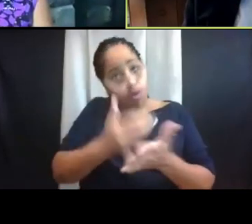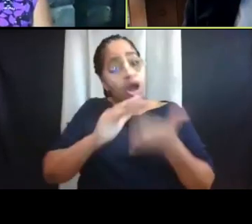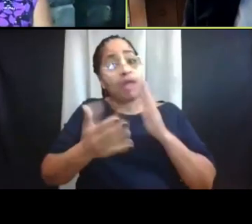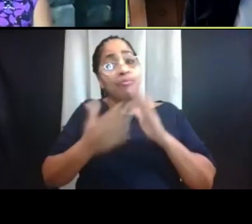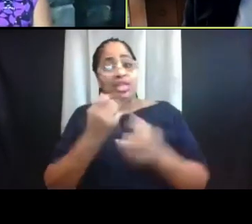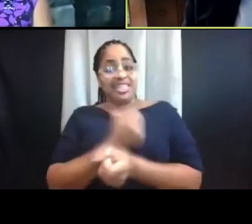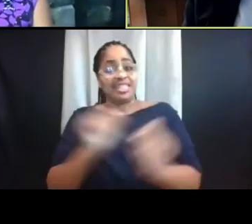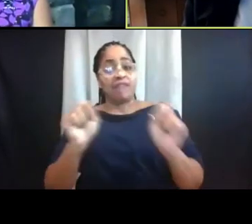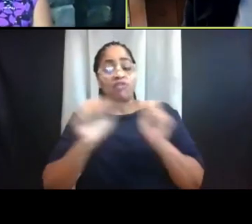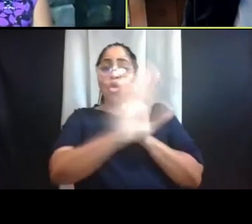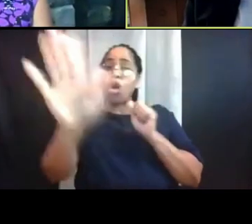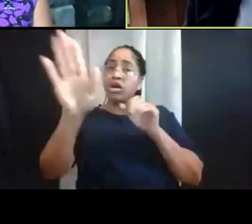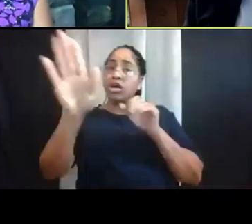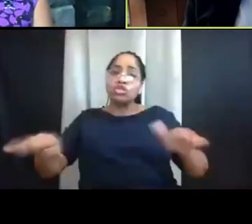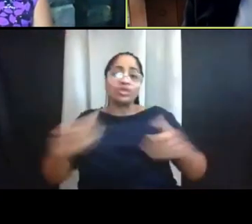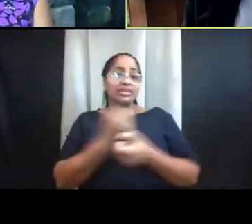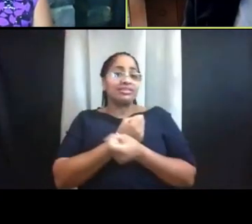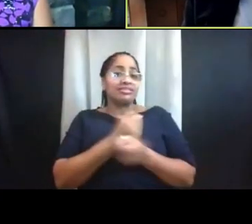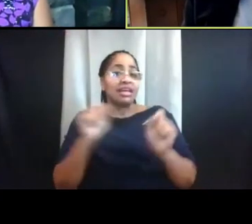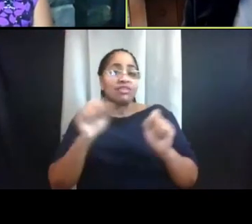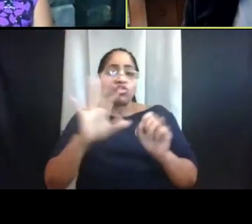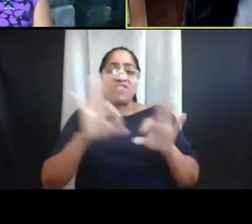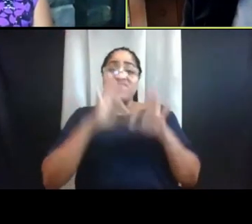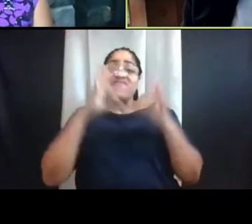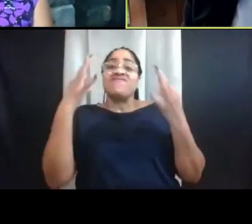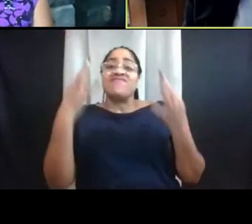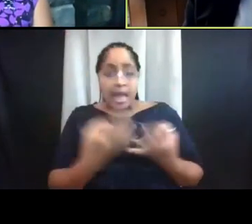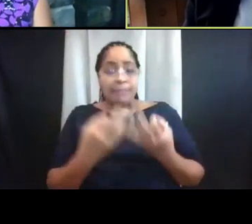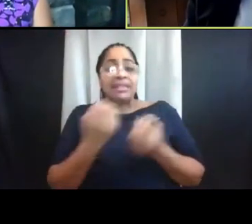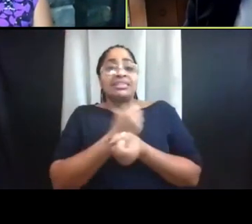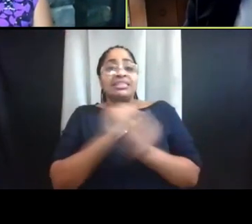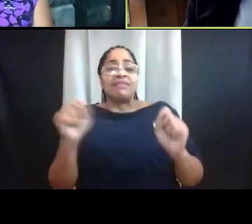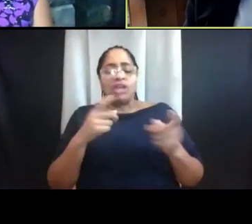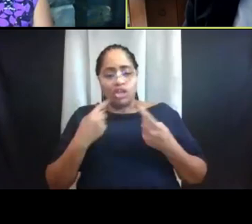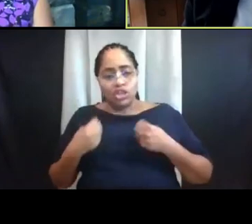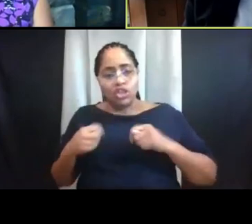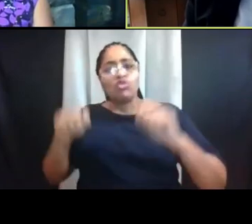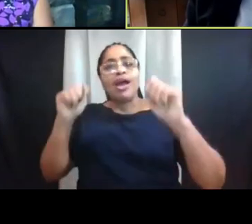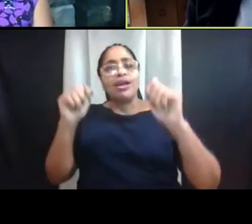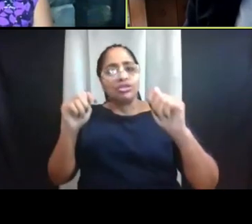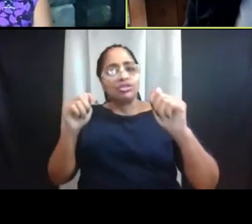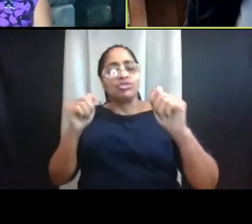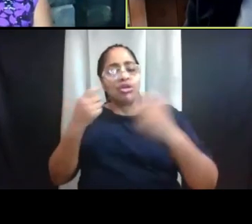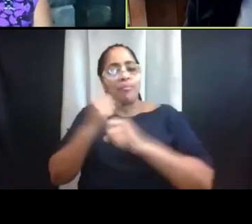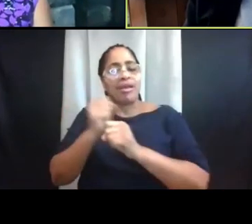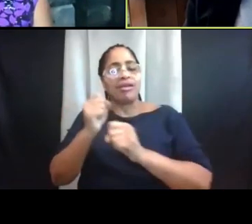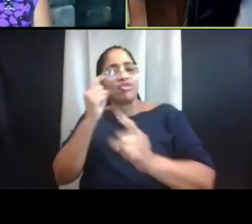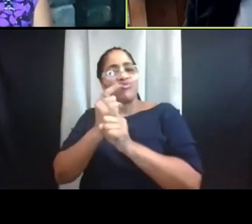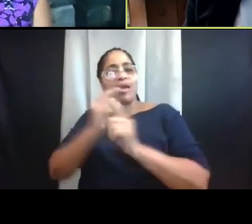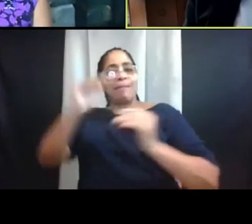your children's safety, your family's safety; and trying to strike the right balance, assure they continue their education.